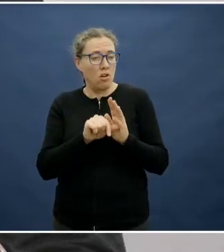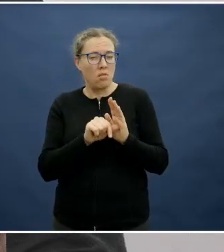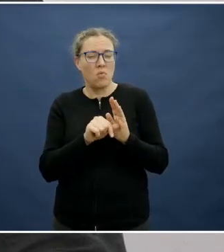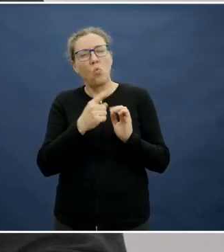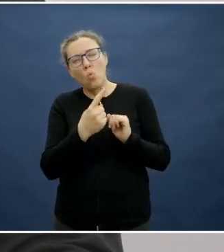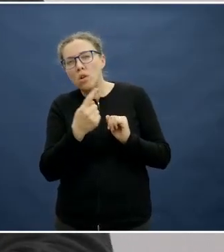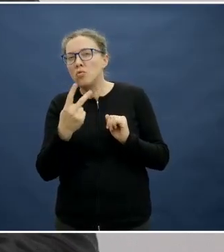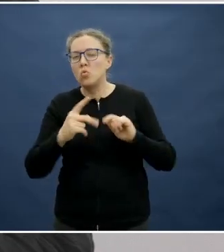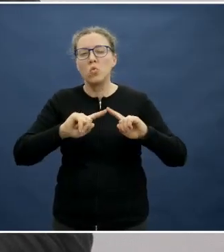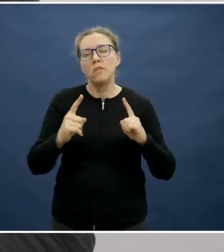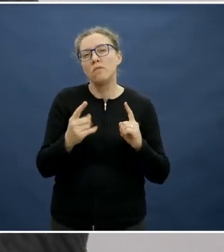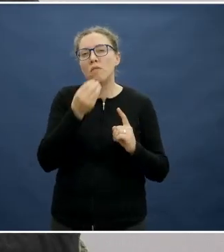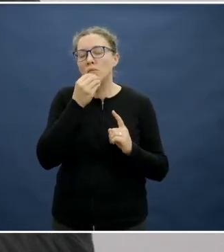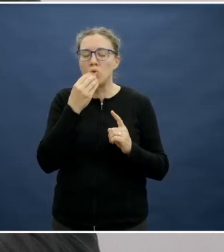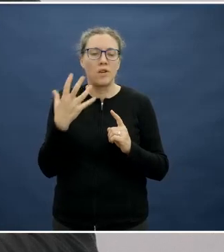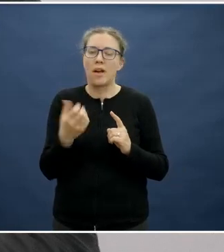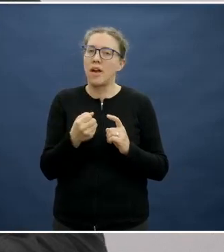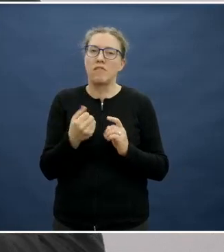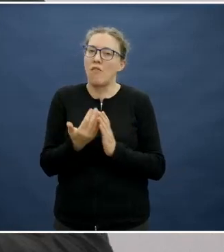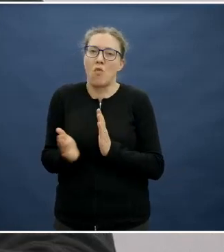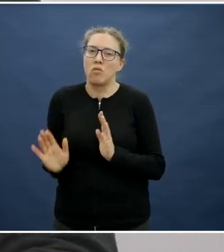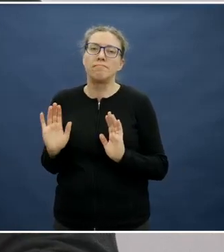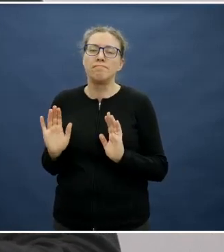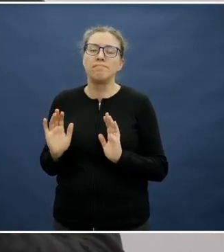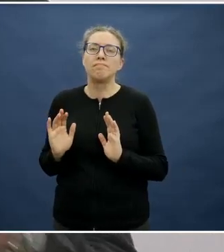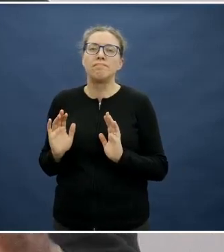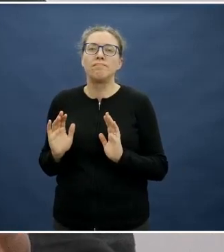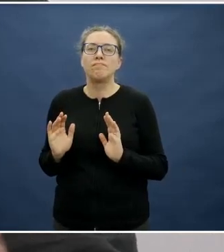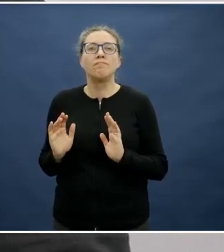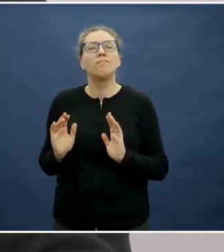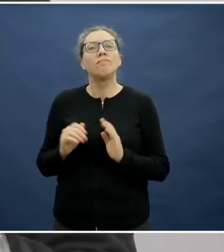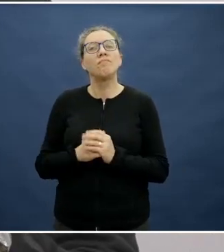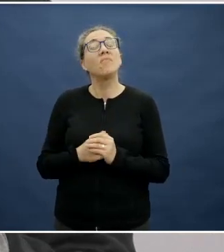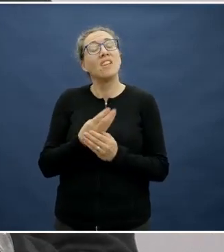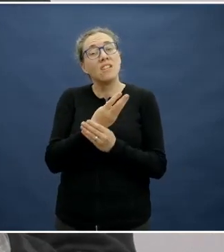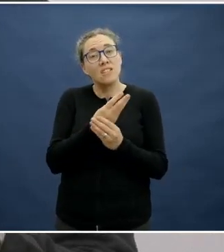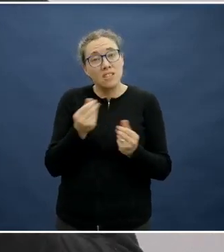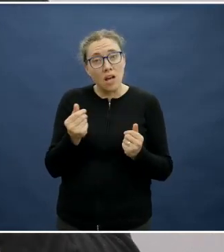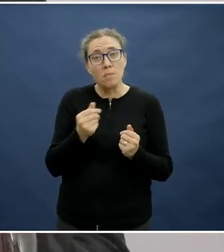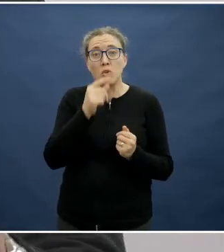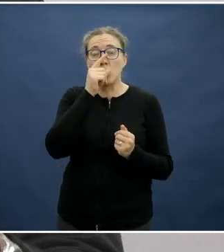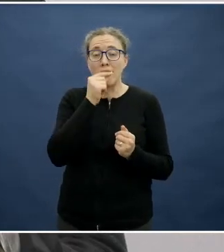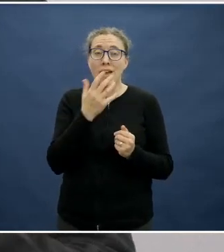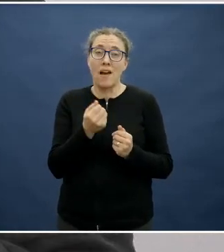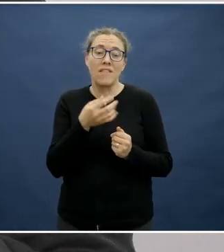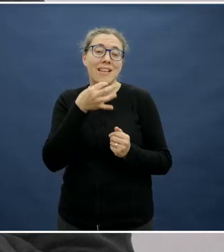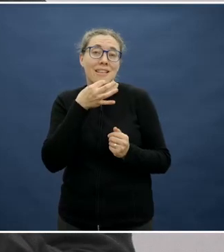If it's an intolerance, it's going to be potentially a range of foods that you have to limit, not completely avoid and understanding the difference between an allergy and an intolerance is a